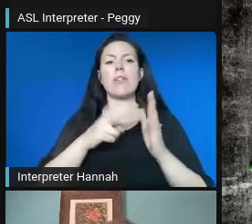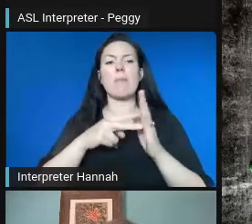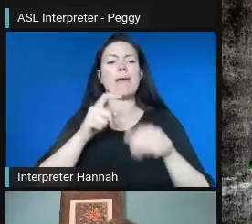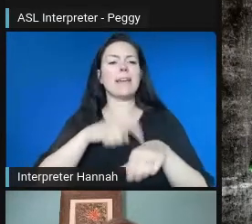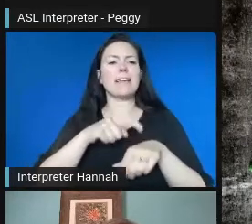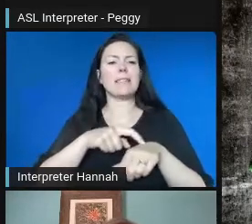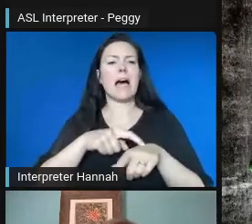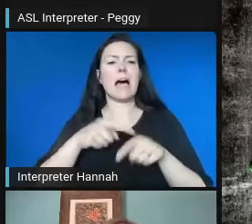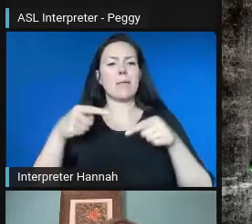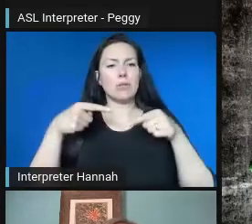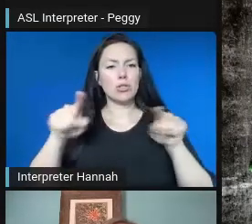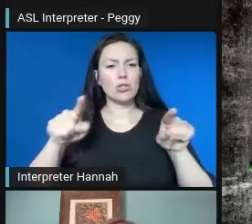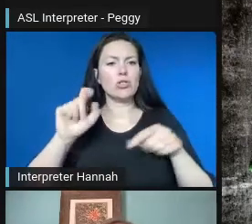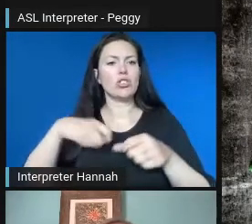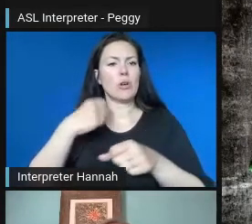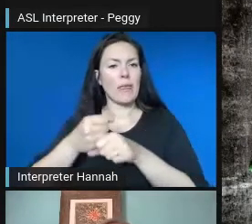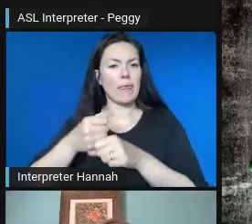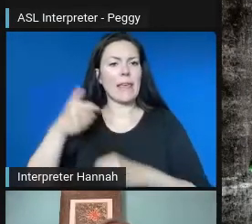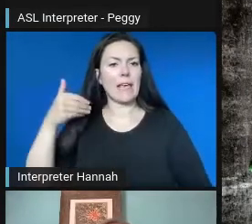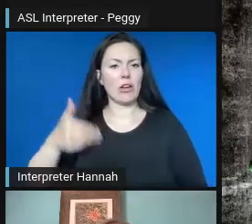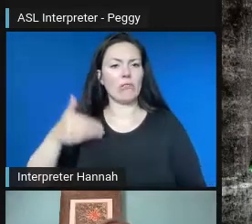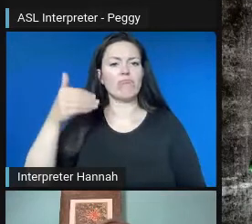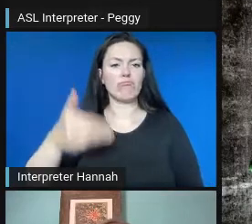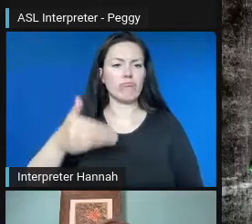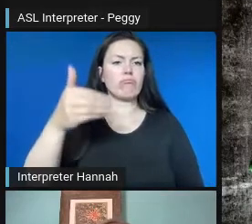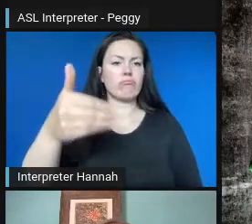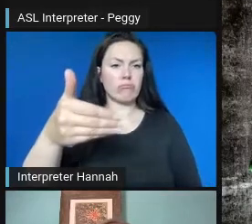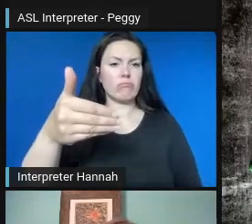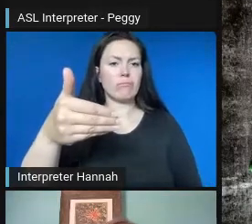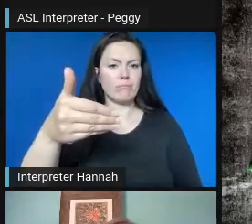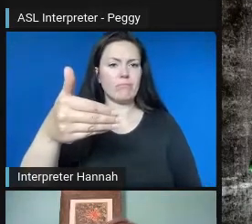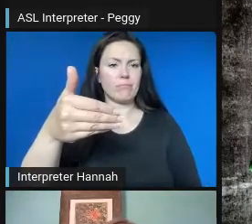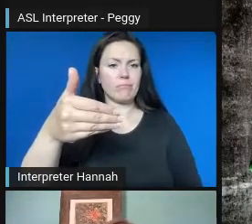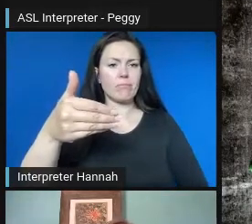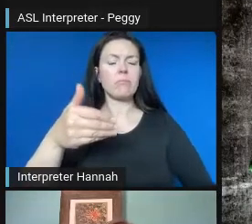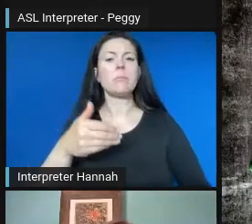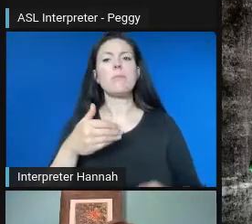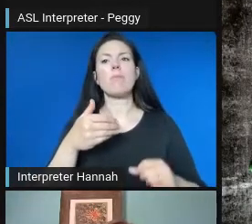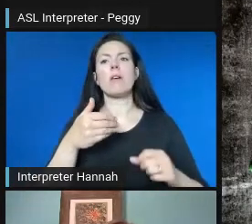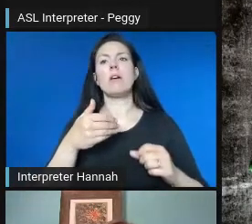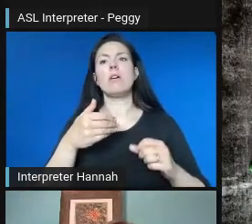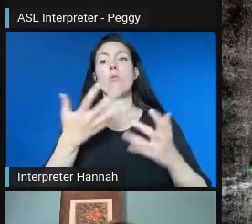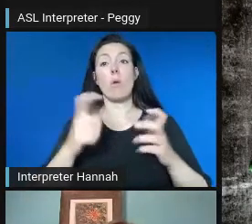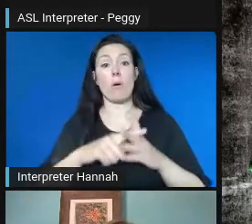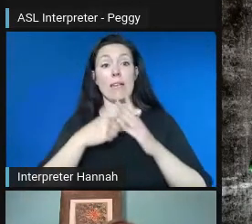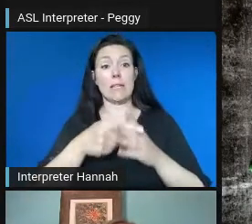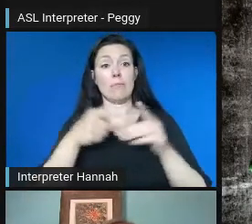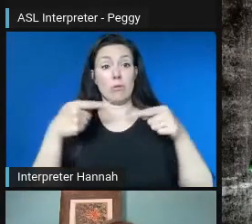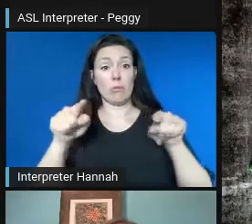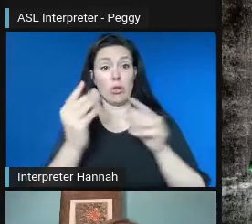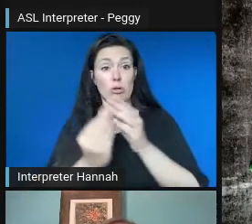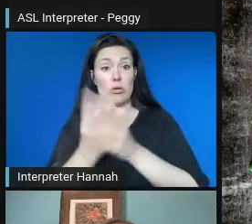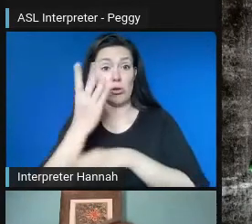You know, we were looking at starting to implement (Indiscernible) and with the weather being what it was